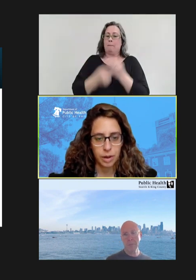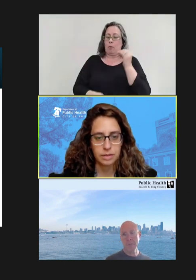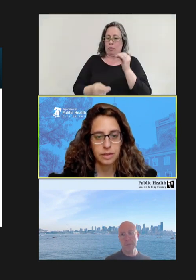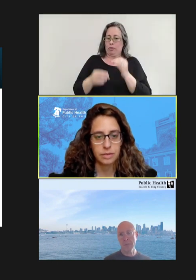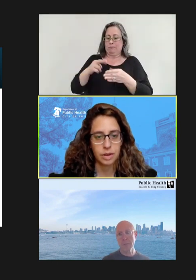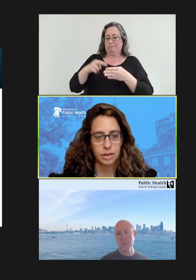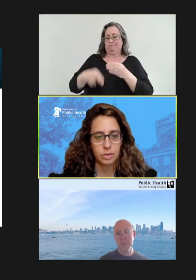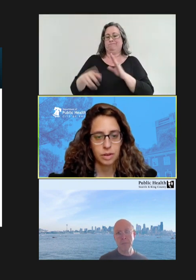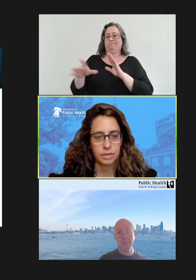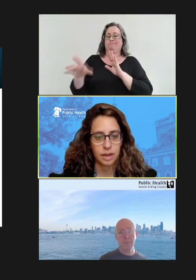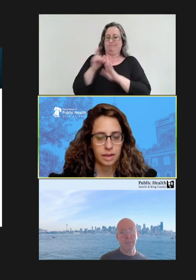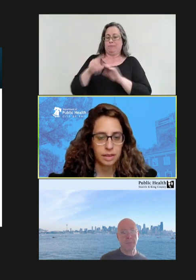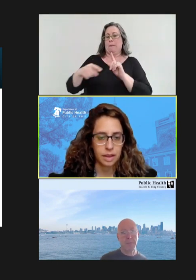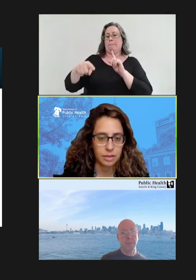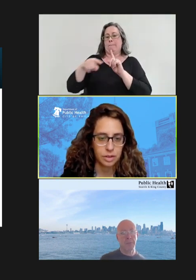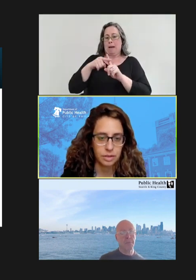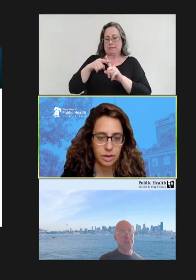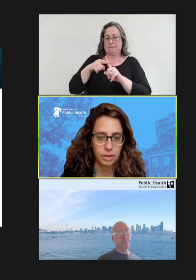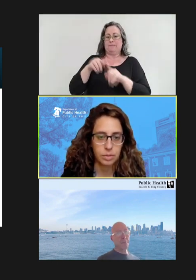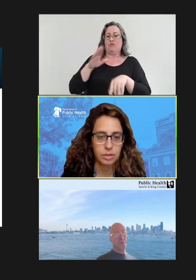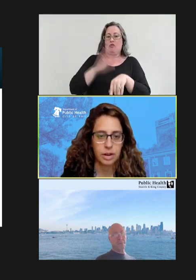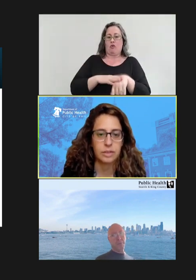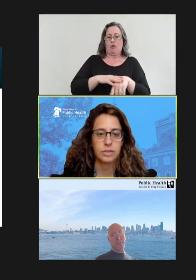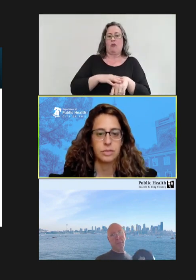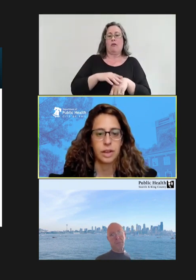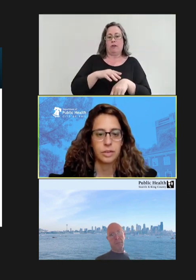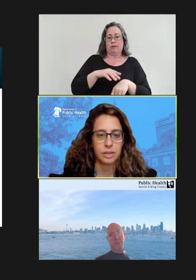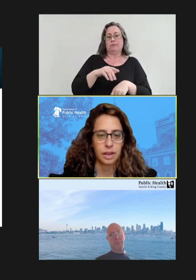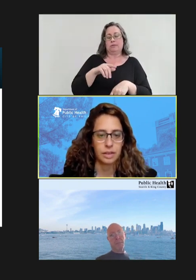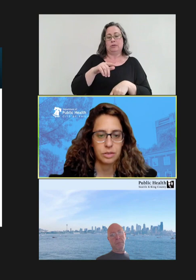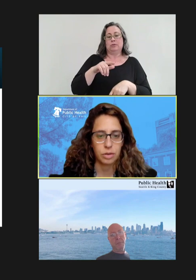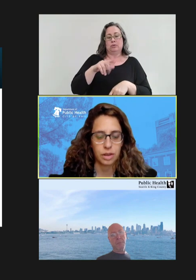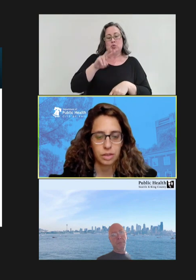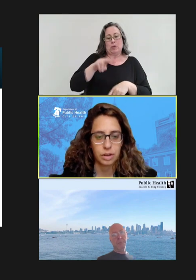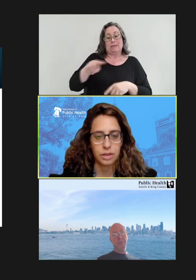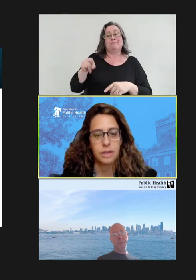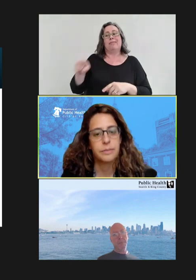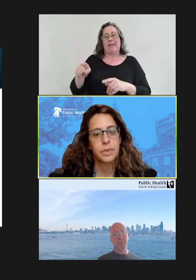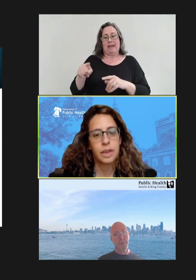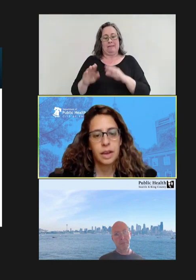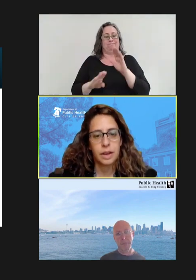positive on the 22nd. They actually developed their rash the following day on the 23rd.